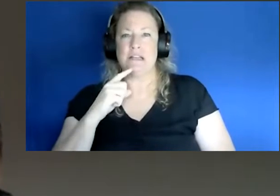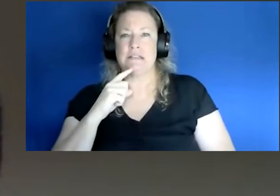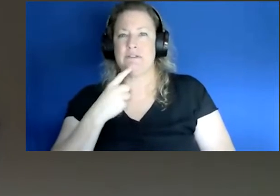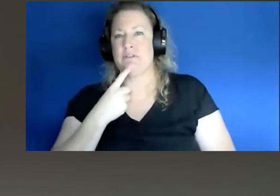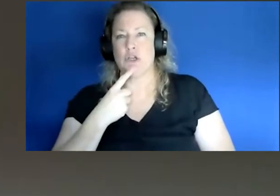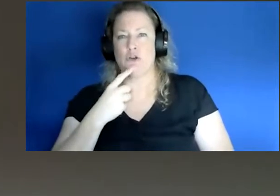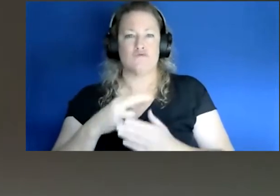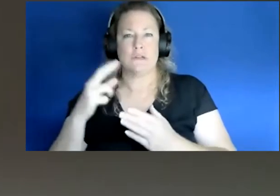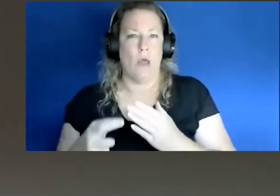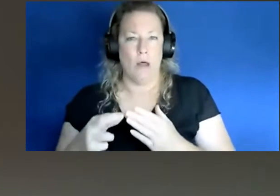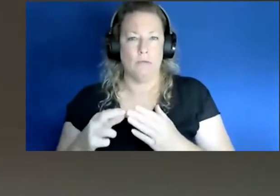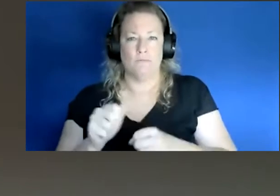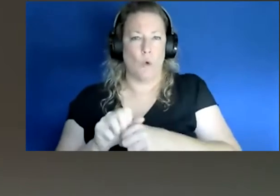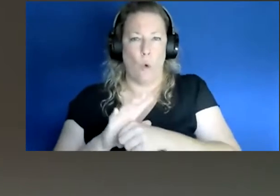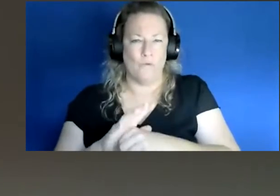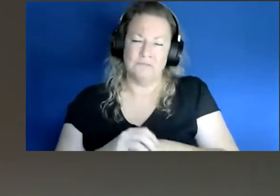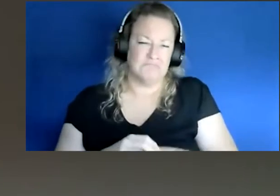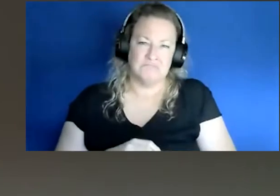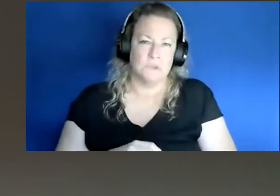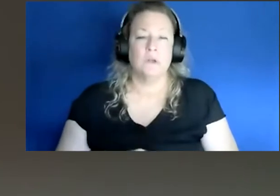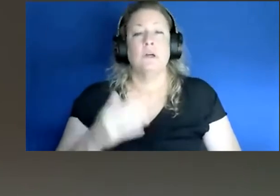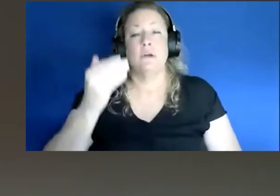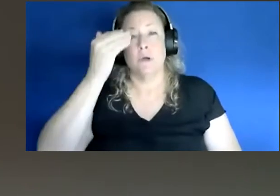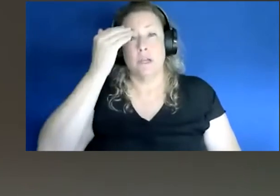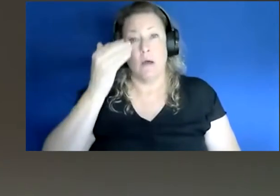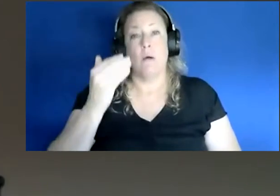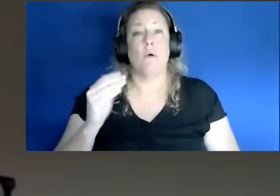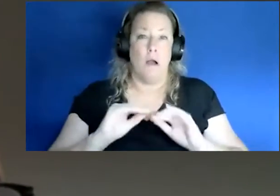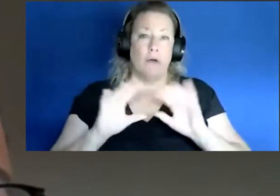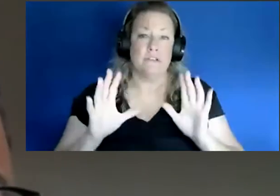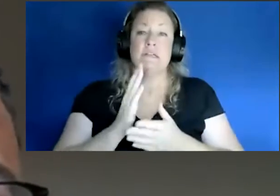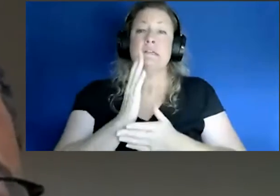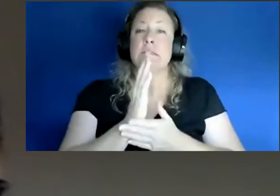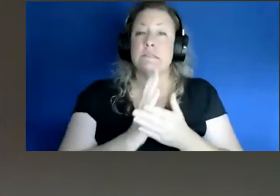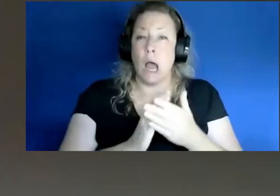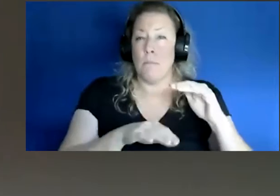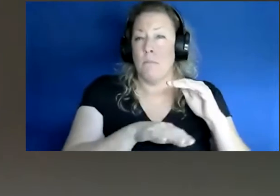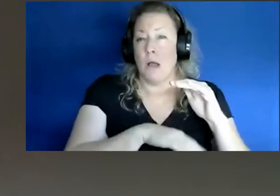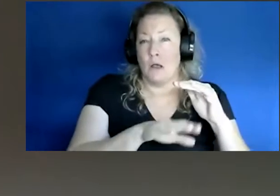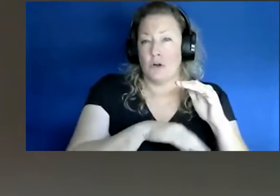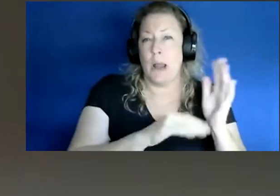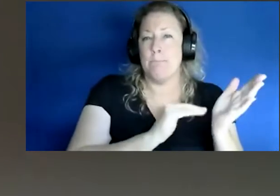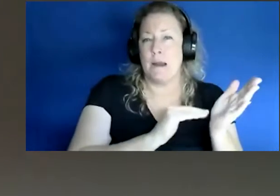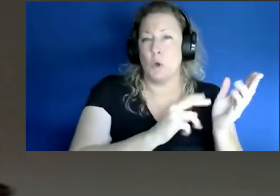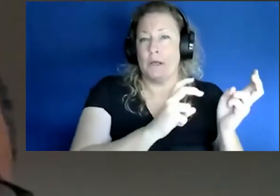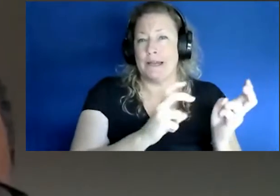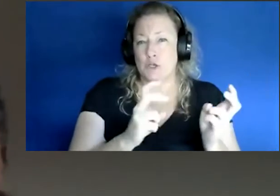COVID. We do know, obviously, that some underlying medical conditions does put you at an increased